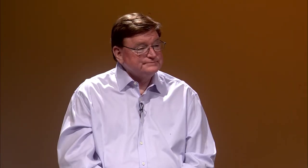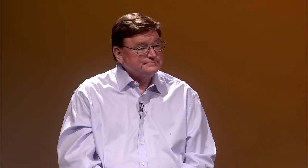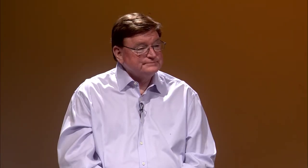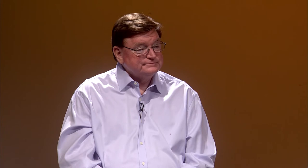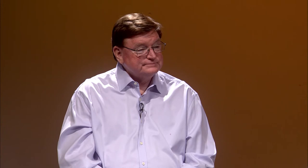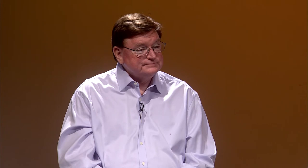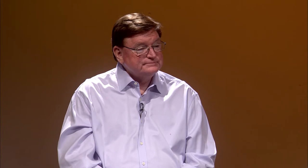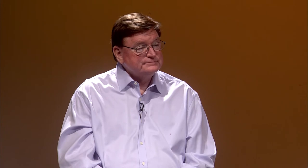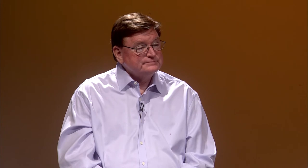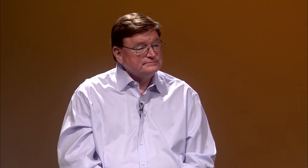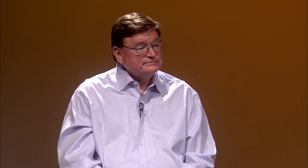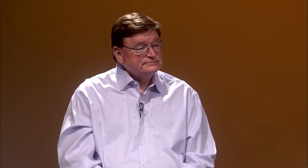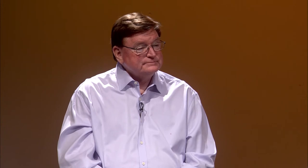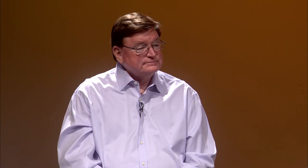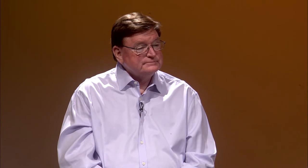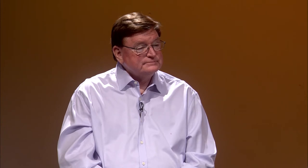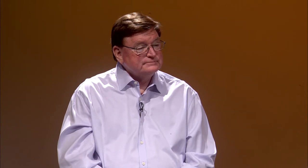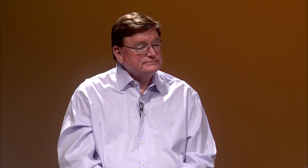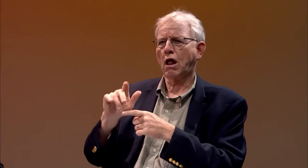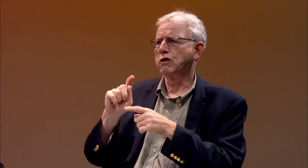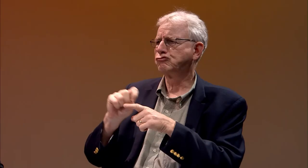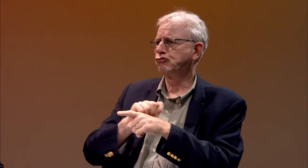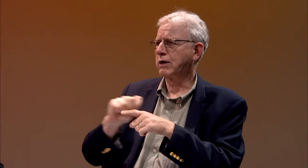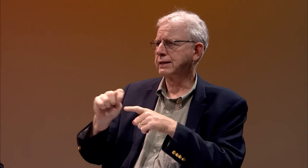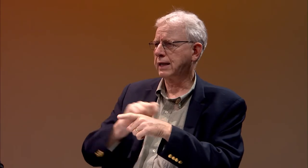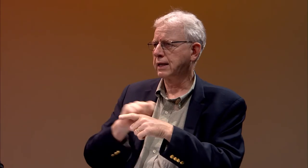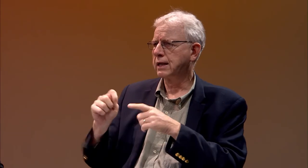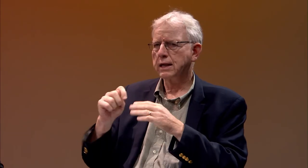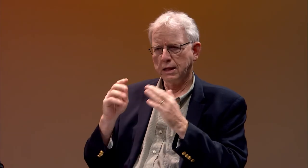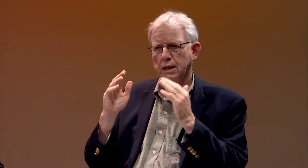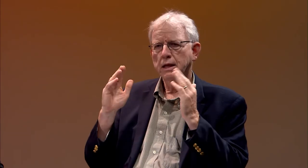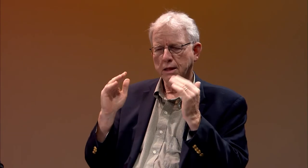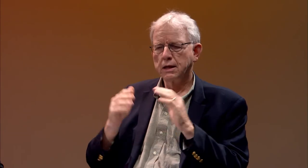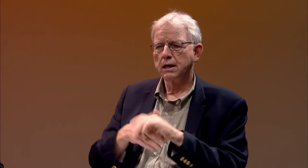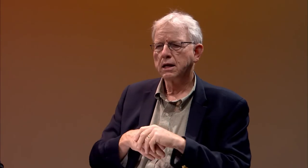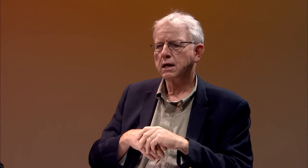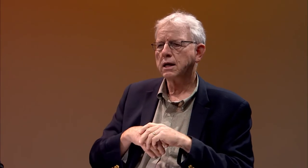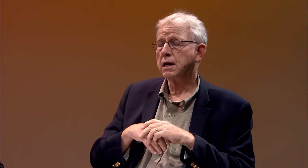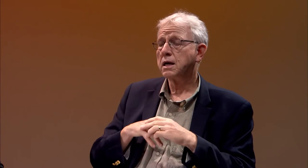At the end of high school, we were expected to enter a vocational program.